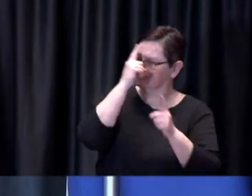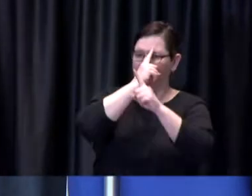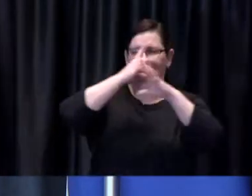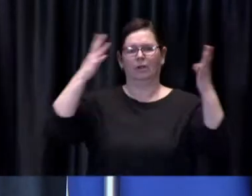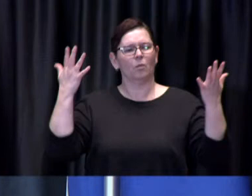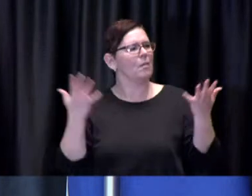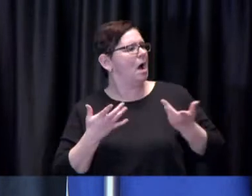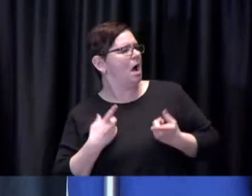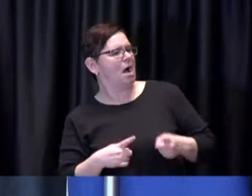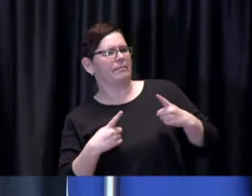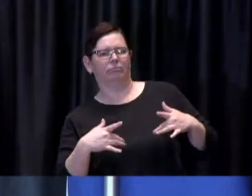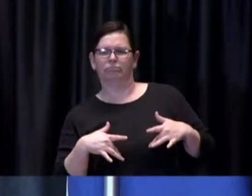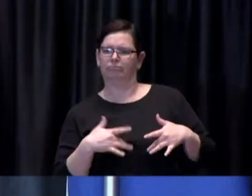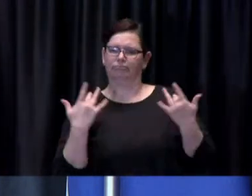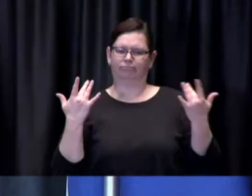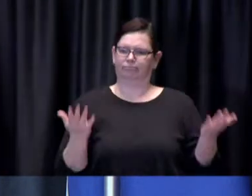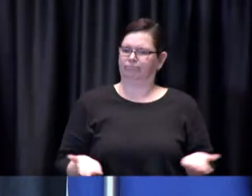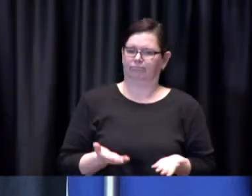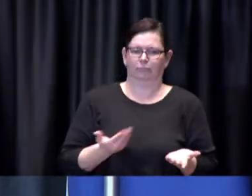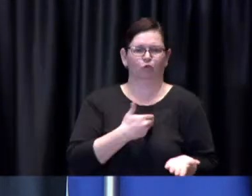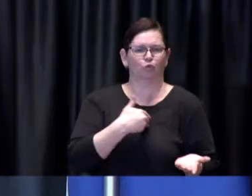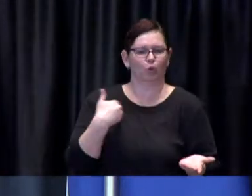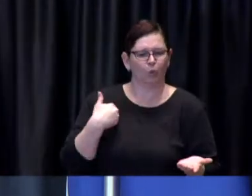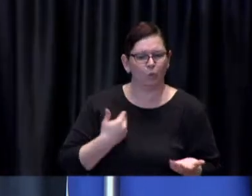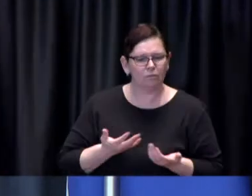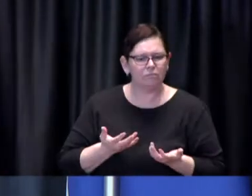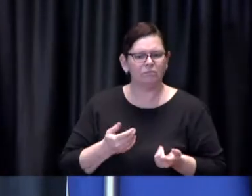and where we're directing our efforts in accordance with the data that we collect.